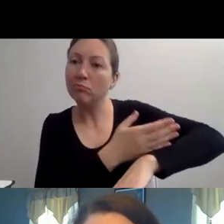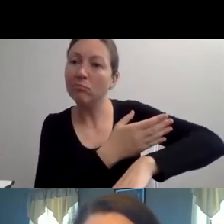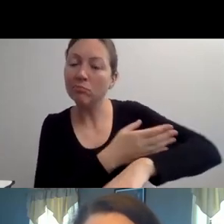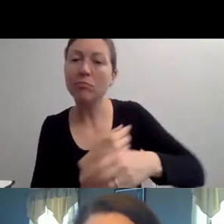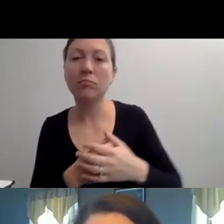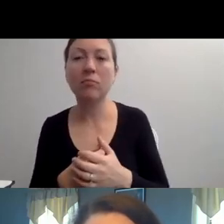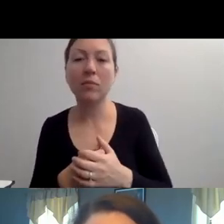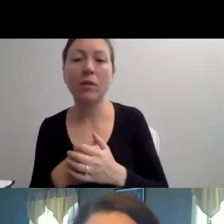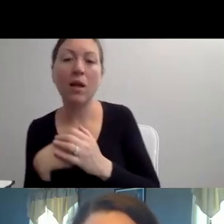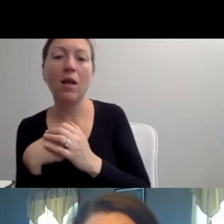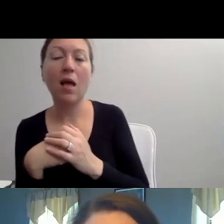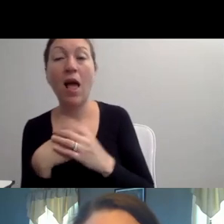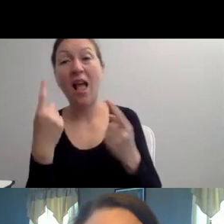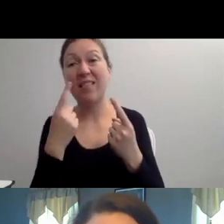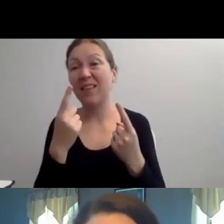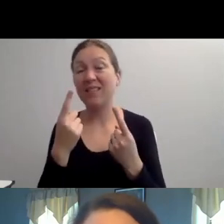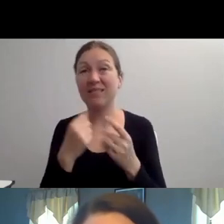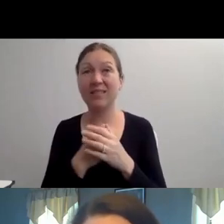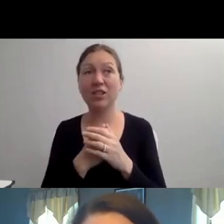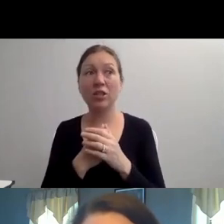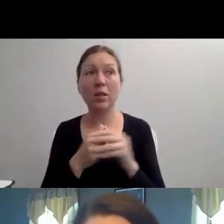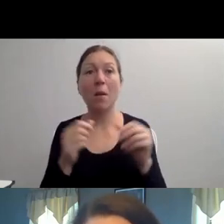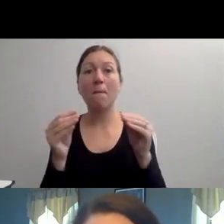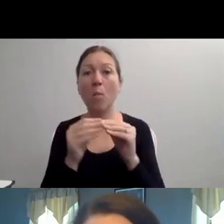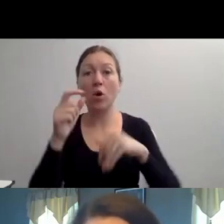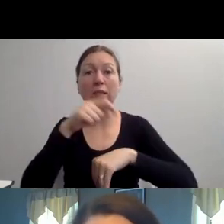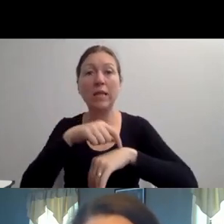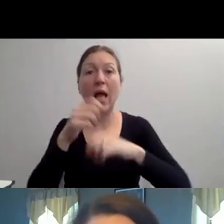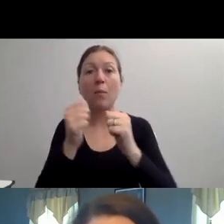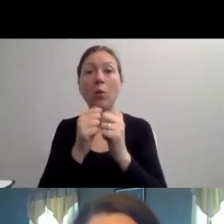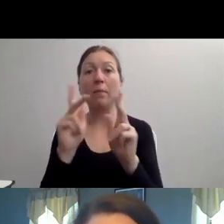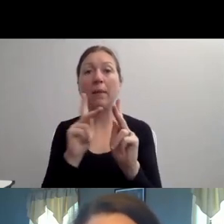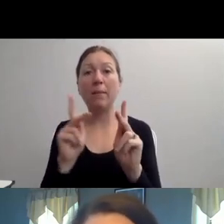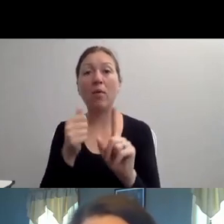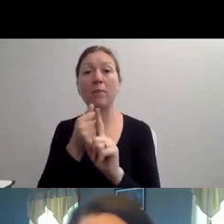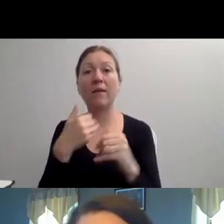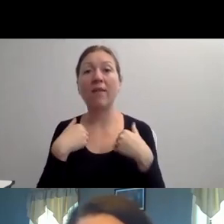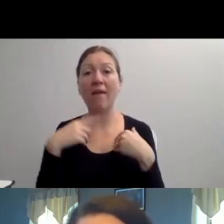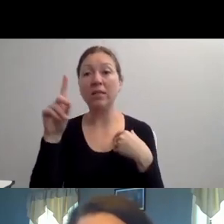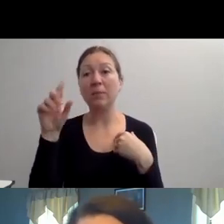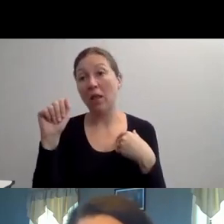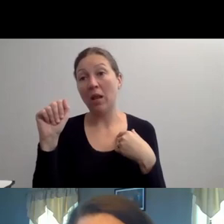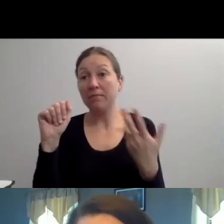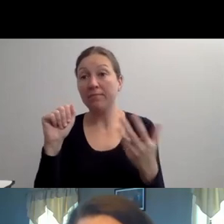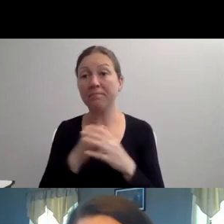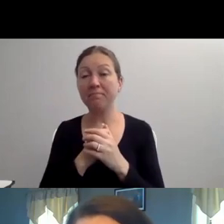YOU. AND BASICALLY BECAUSE THEY'VE BEEN PROGRAMMED TO THINK ABOUT DISABILITY IN ONE WAY OR THE